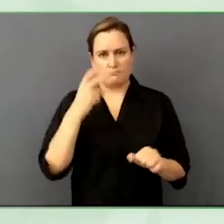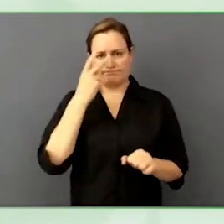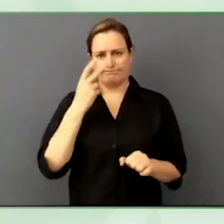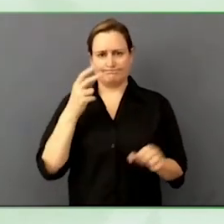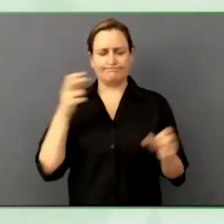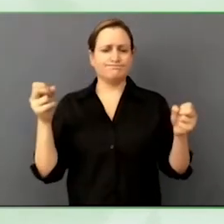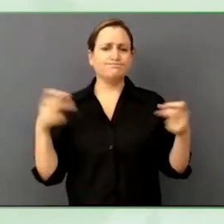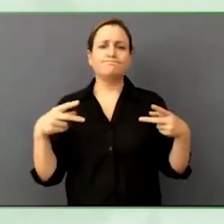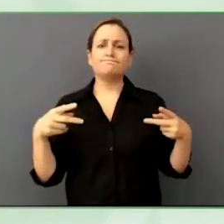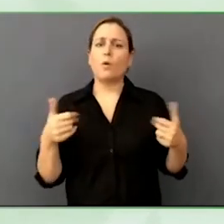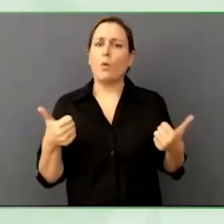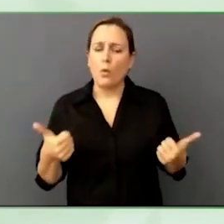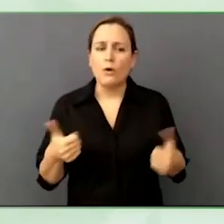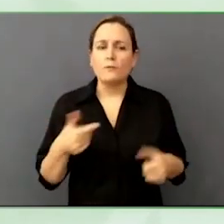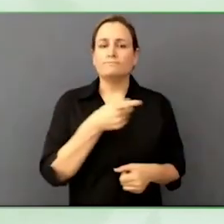about disability inclusion in the workplace.